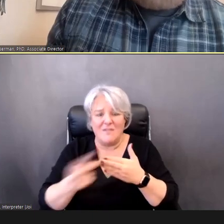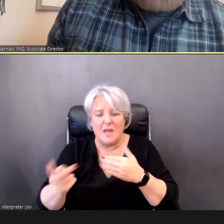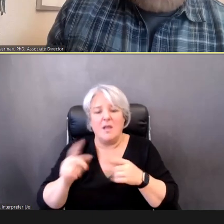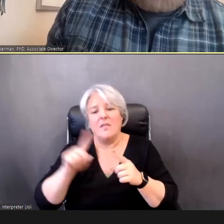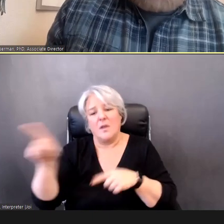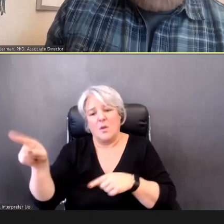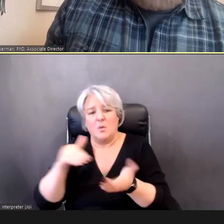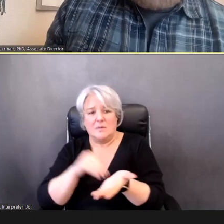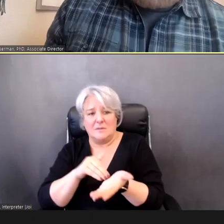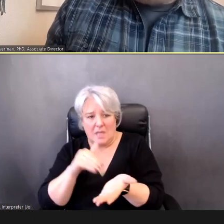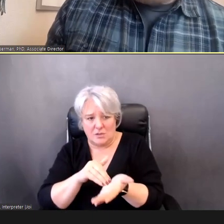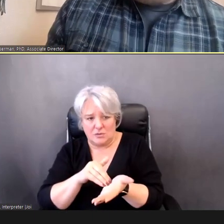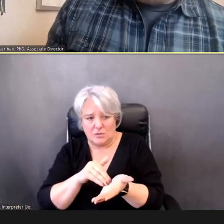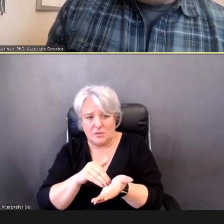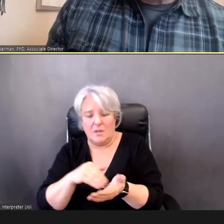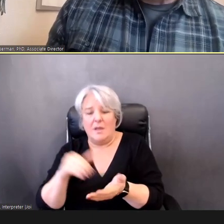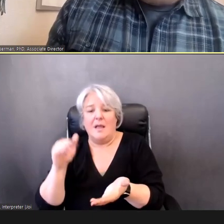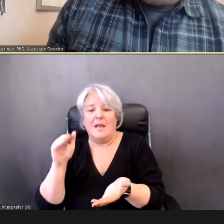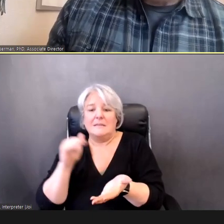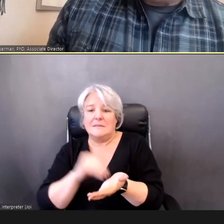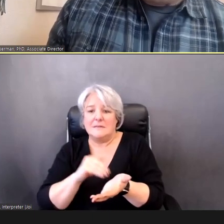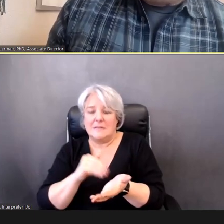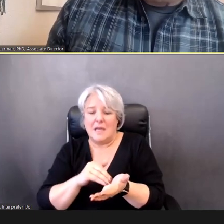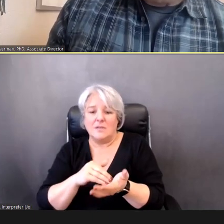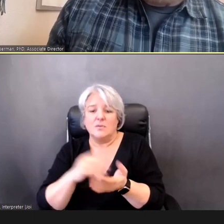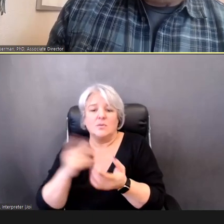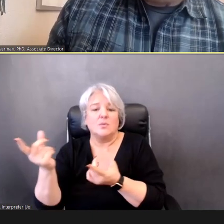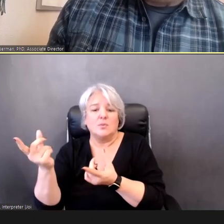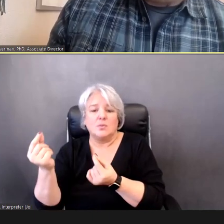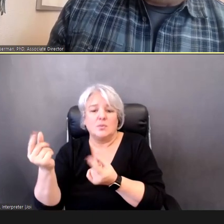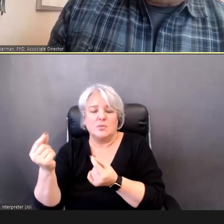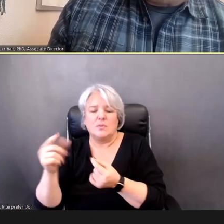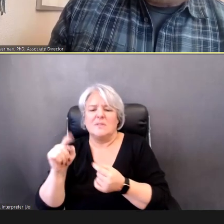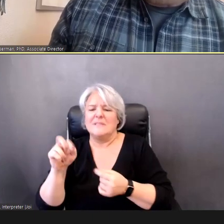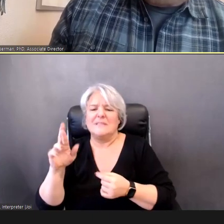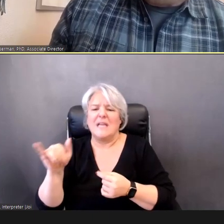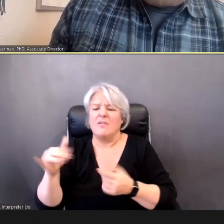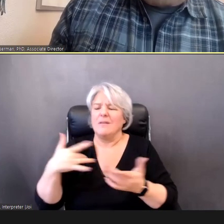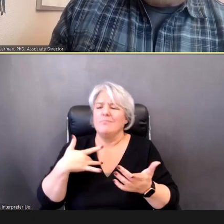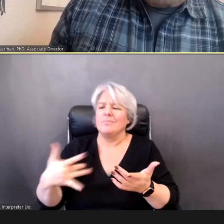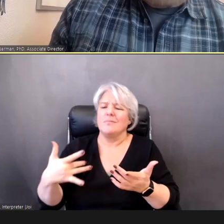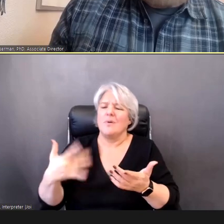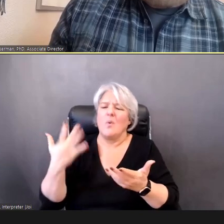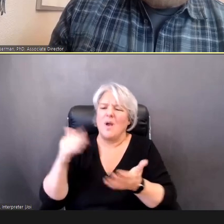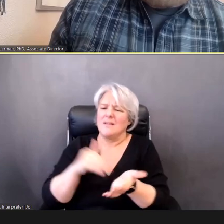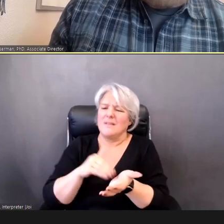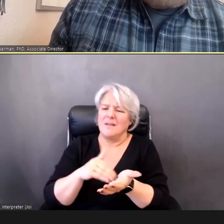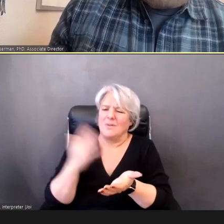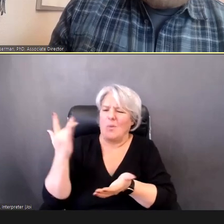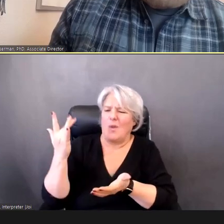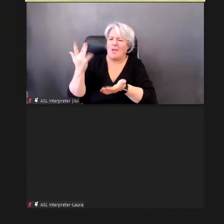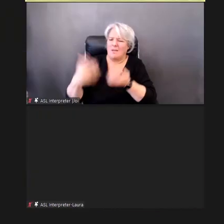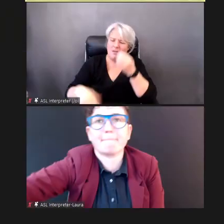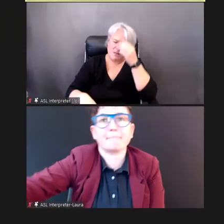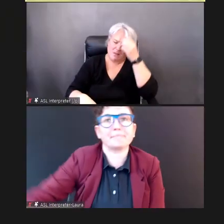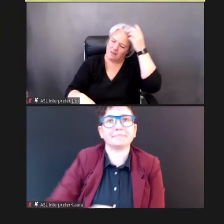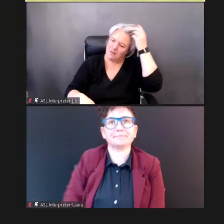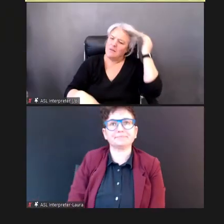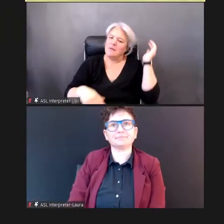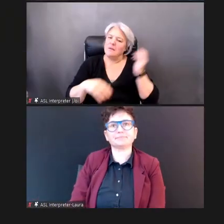What -- why a healthcare provider? Dr. Terry Foust, AuD, CCC-A/SLP: Well, because, for, you know, for any